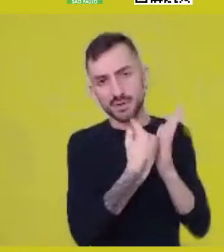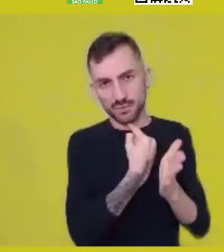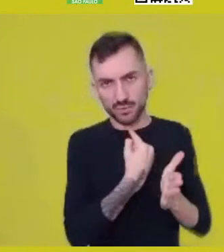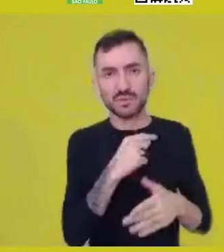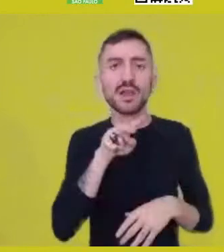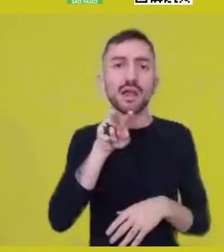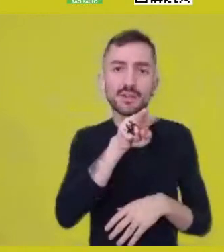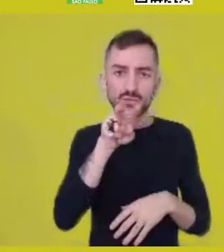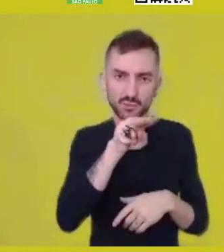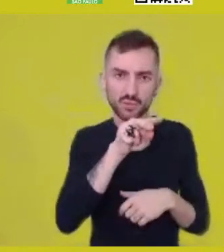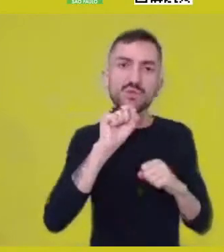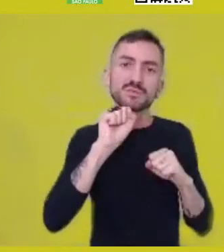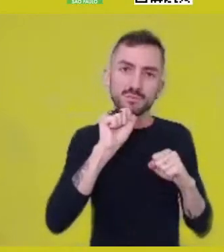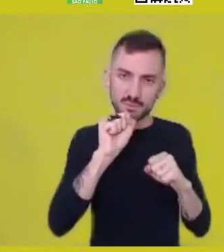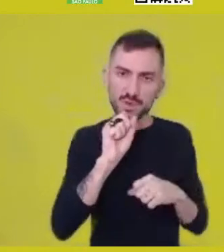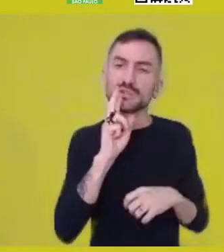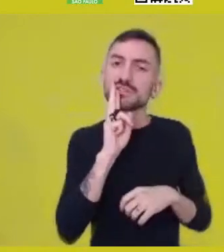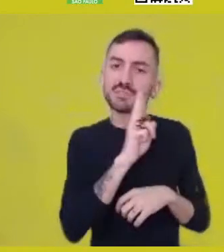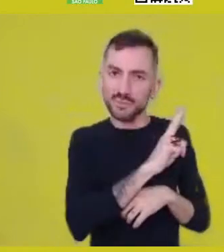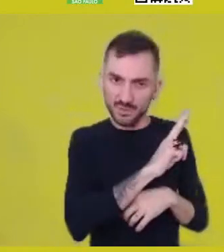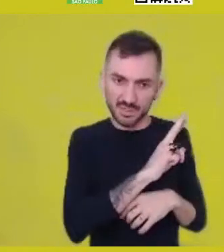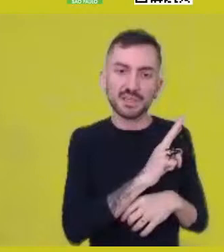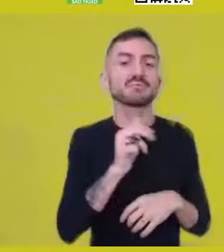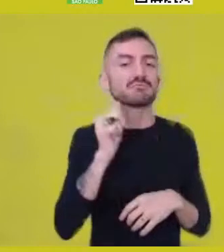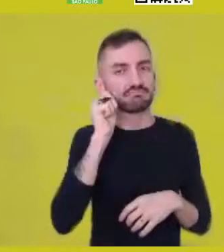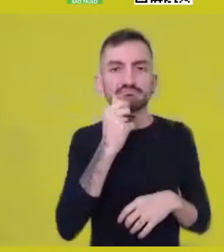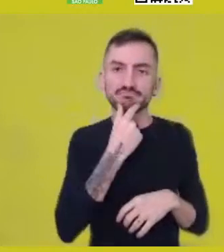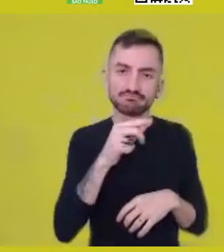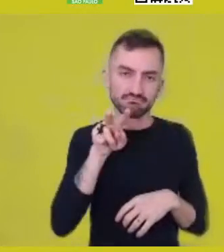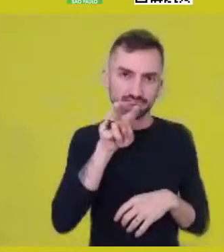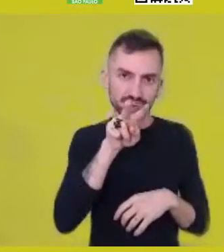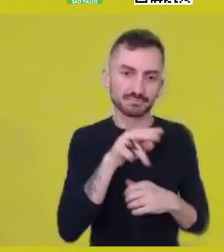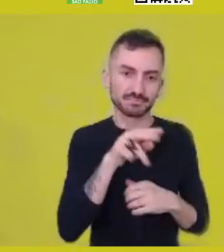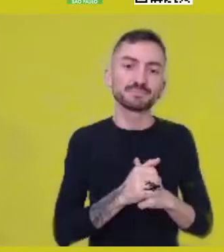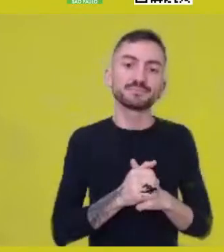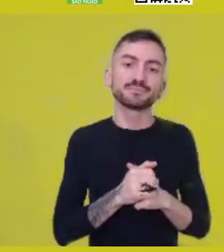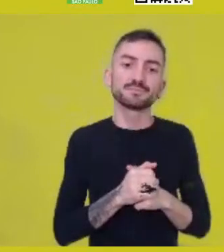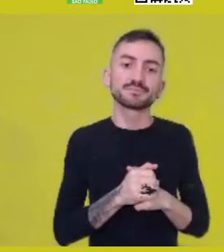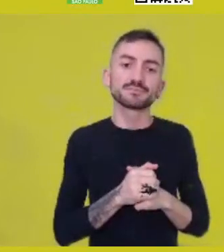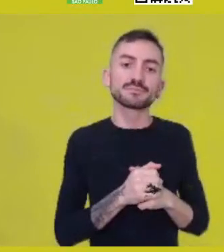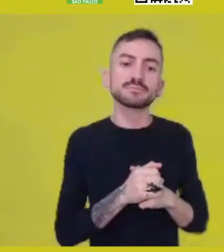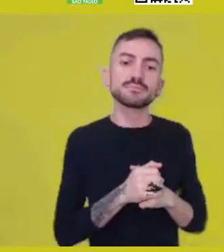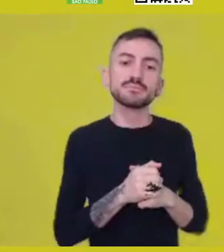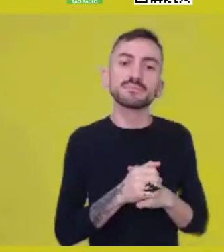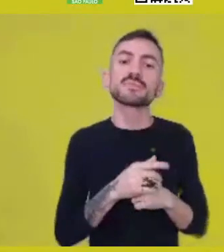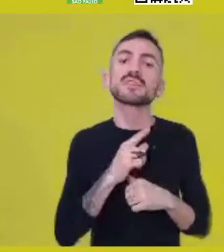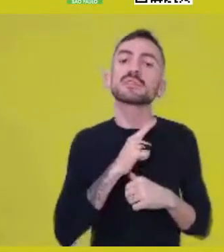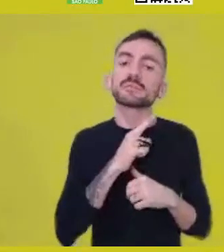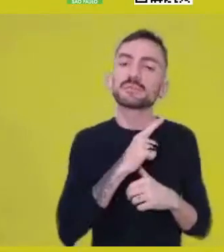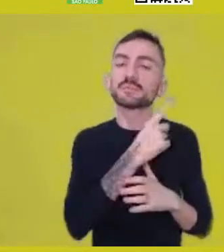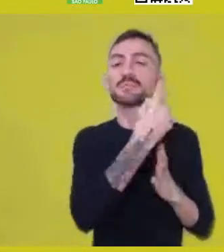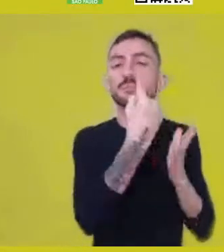first Katiúscia and then Tiganá - with another question that also has